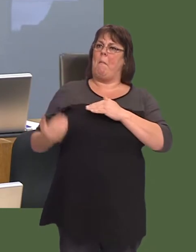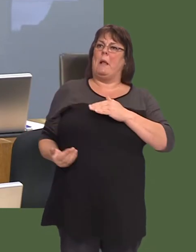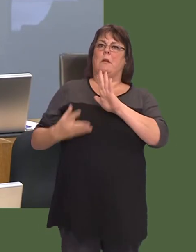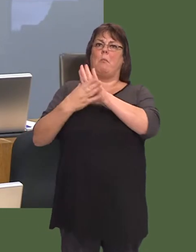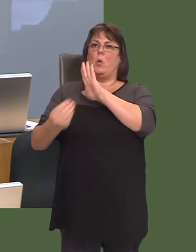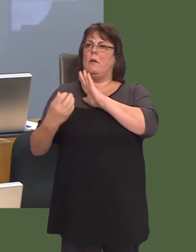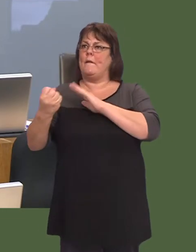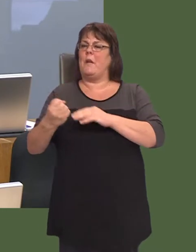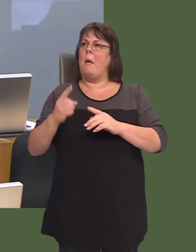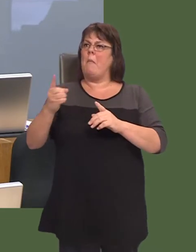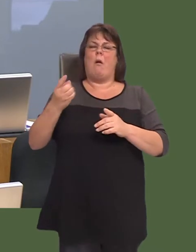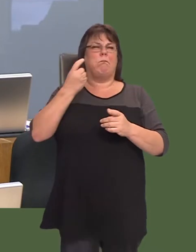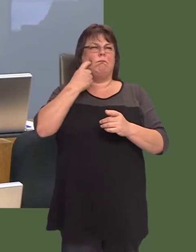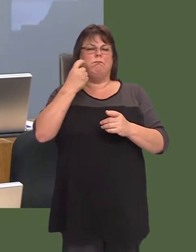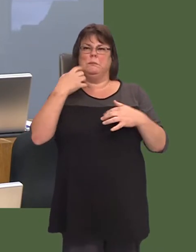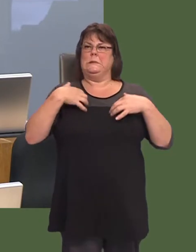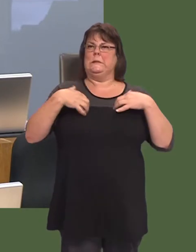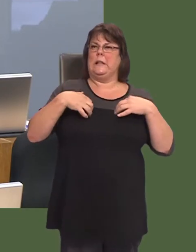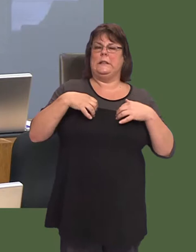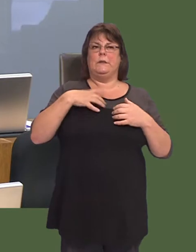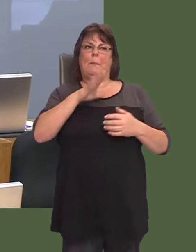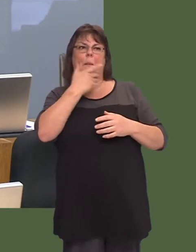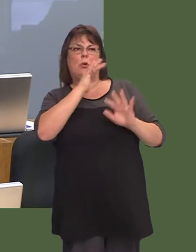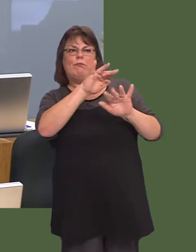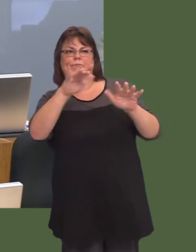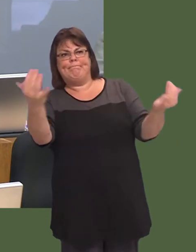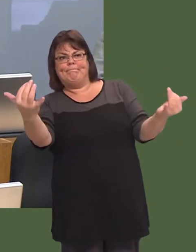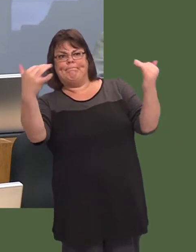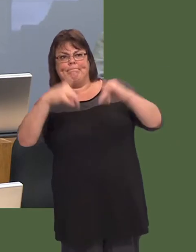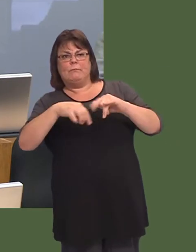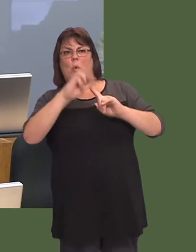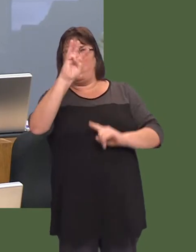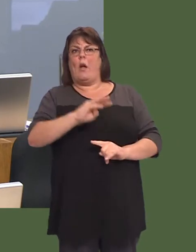But it really is an exciting way to market Wales and thereíve been great, great benefits,